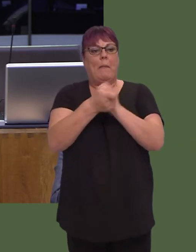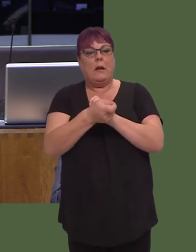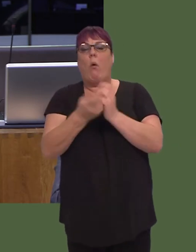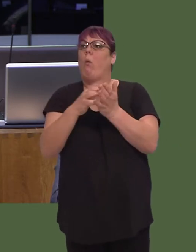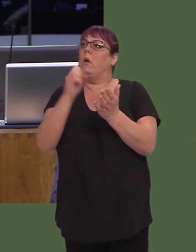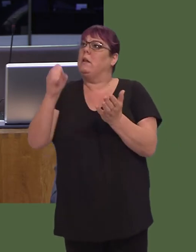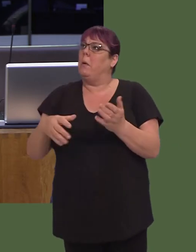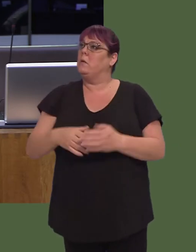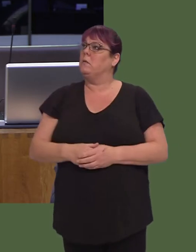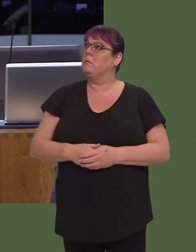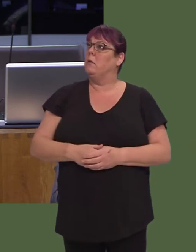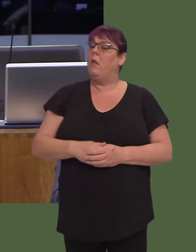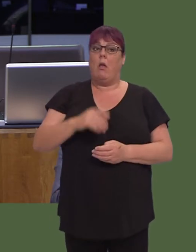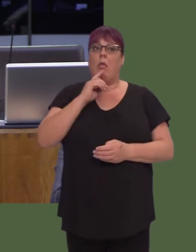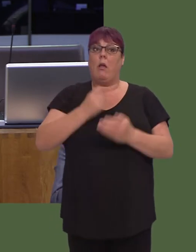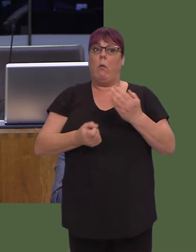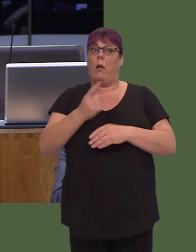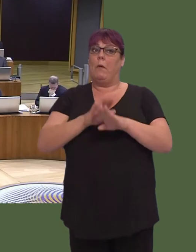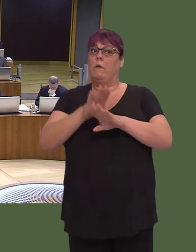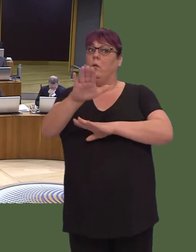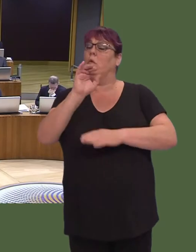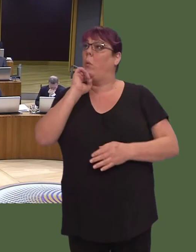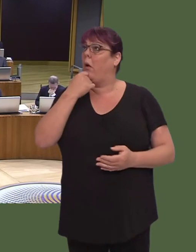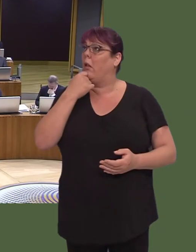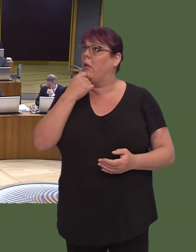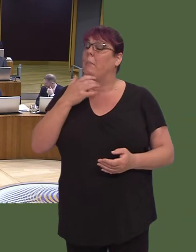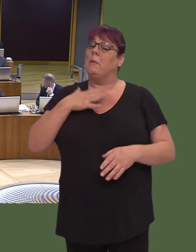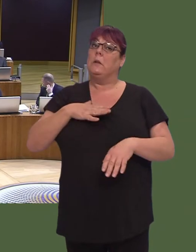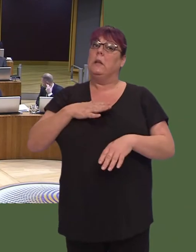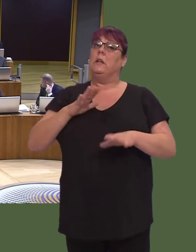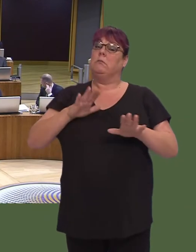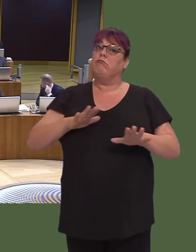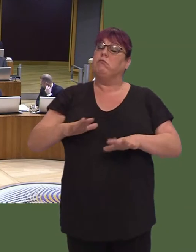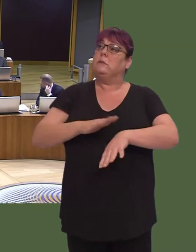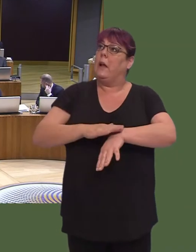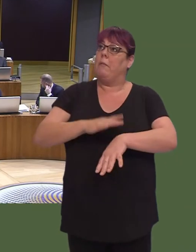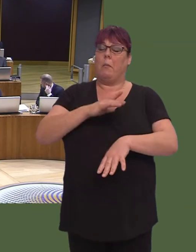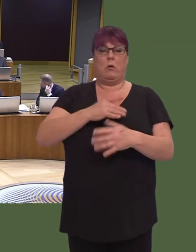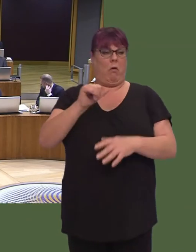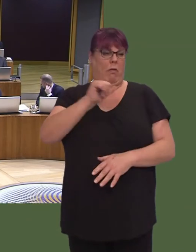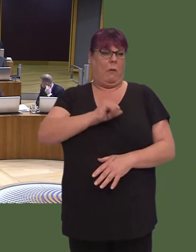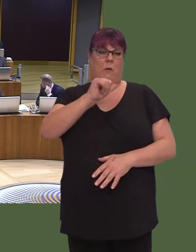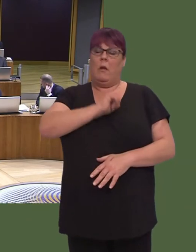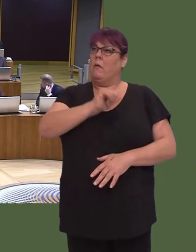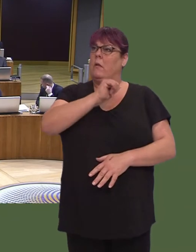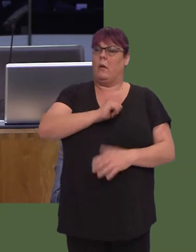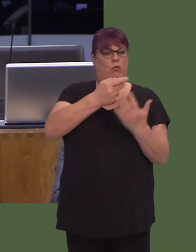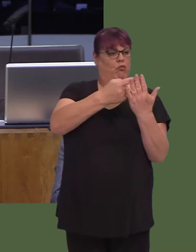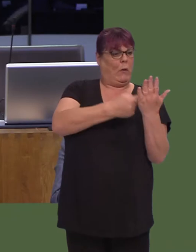That process will take some time, obviously, because the legislators will have thousands of EU regulations to examine.